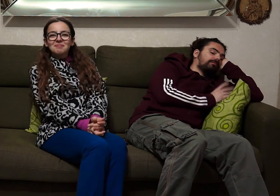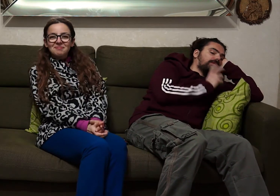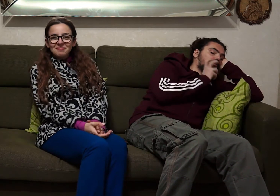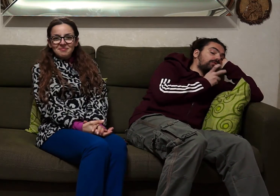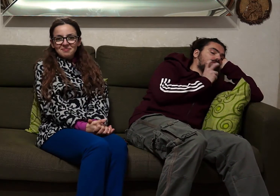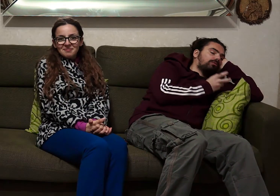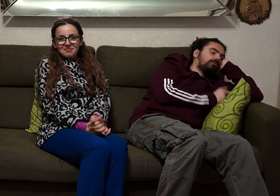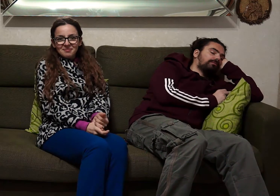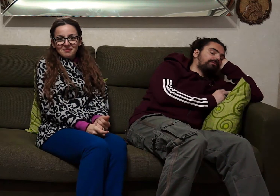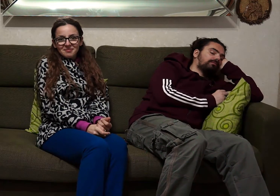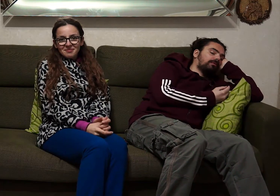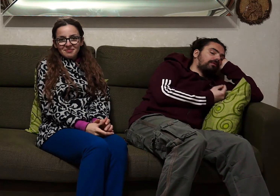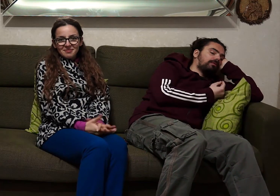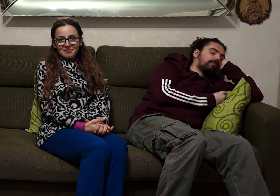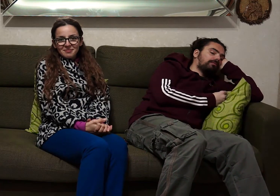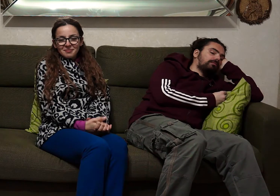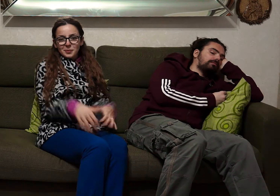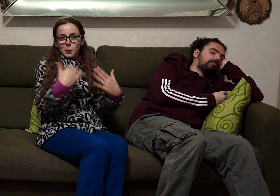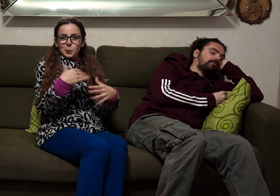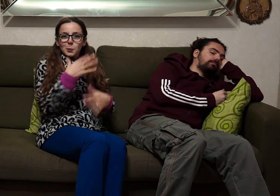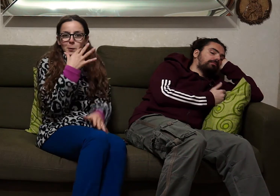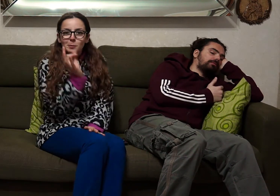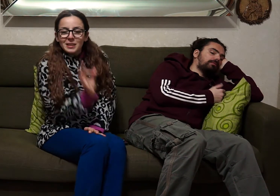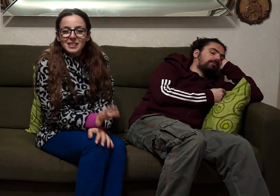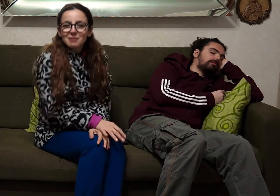I am sleepy. I'm bored. beautiful